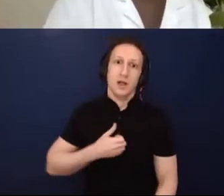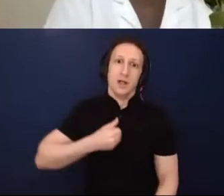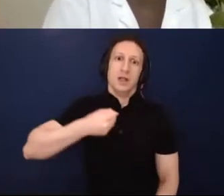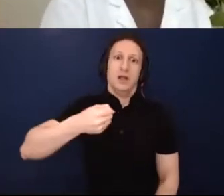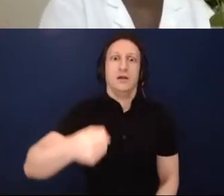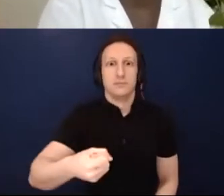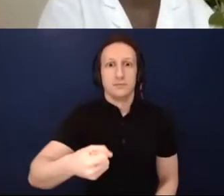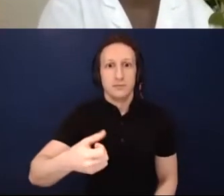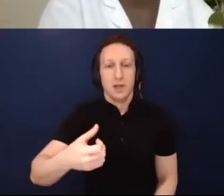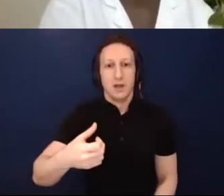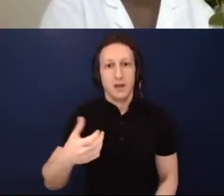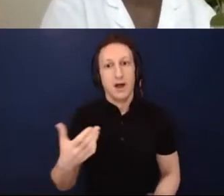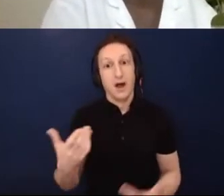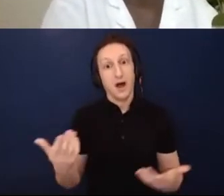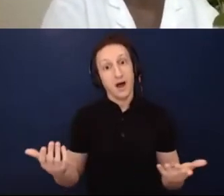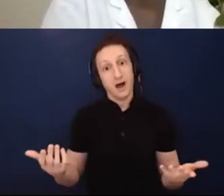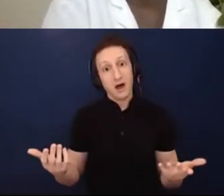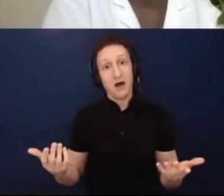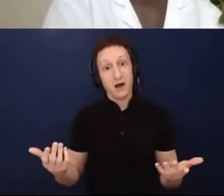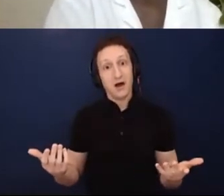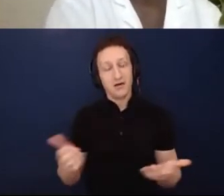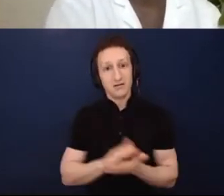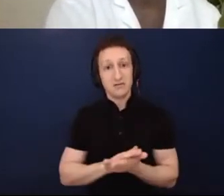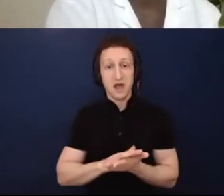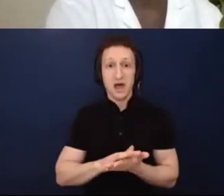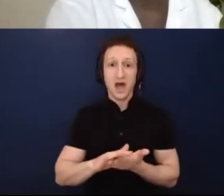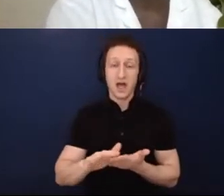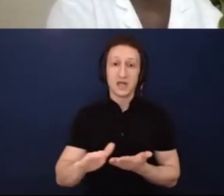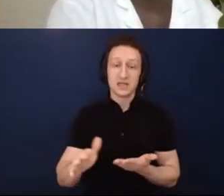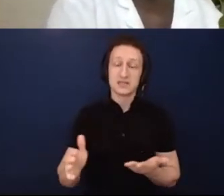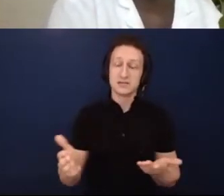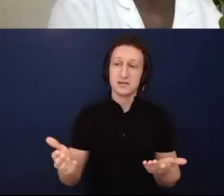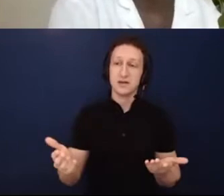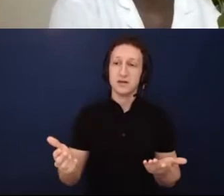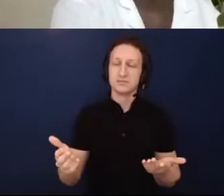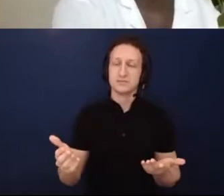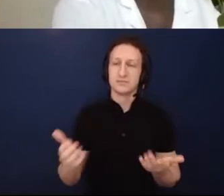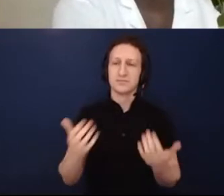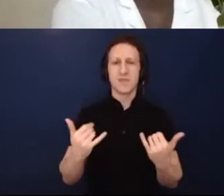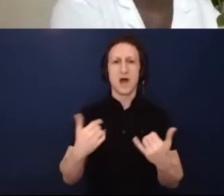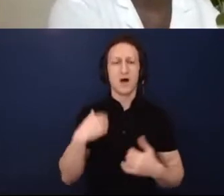that quickly back ends to thinking about the ways that so many